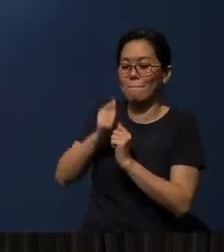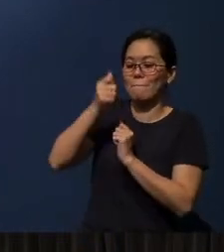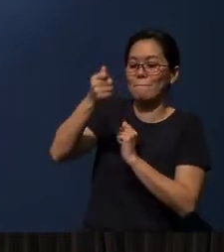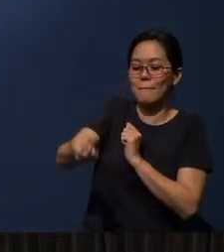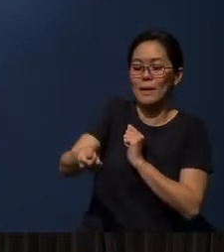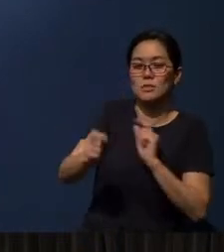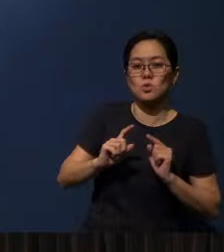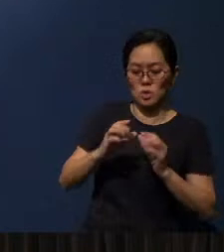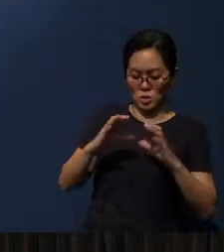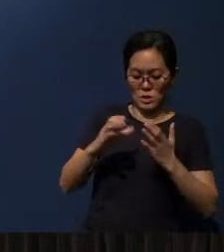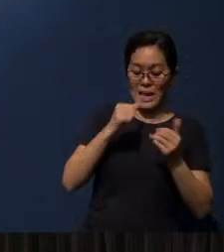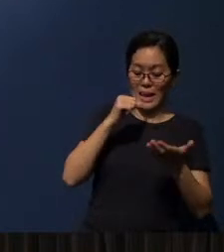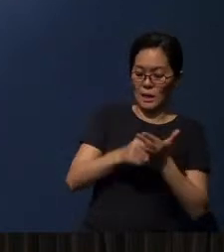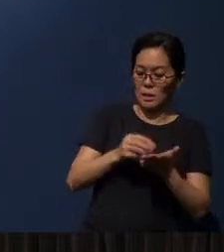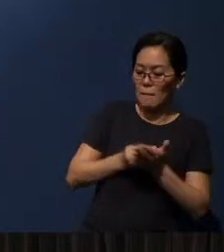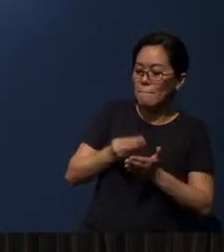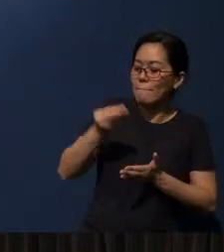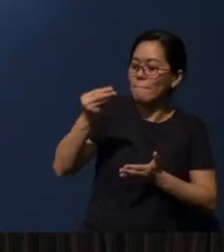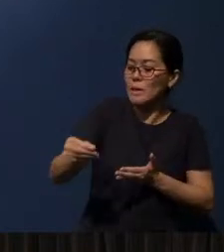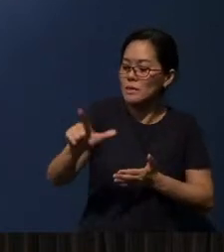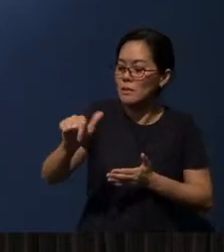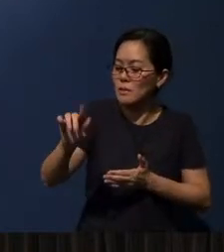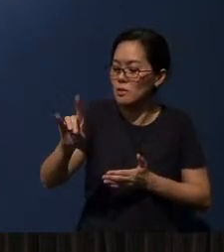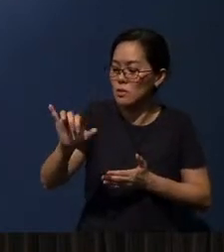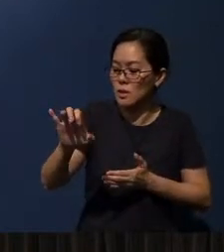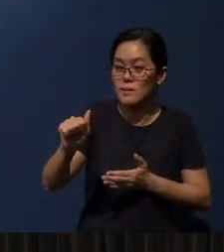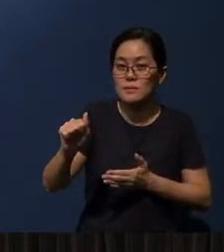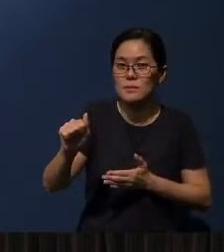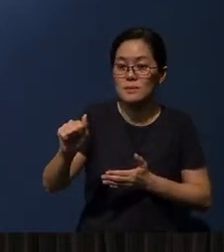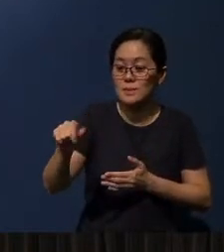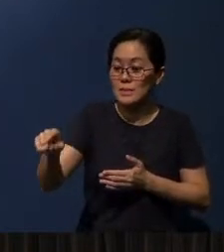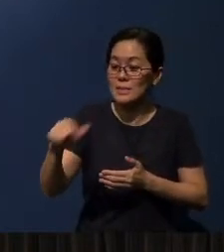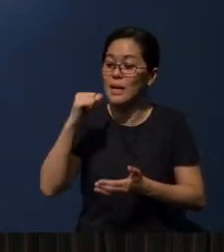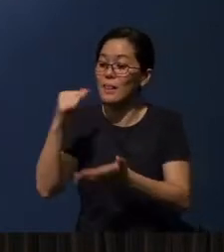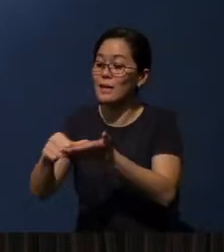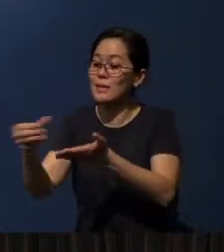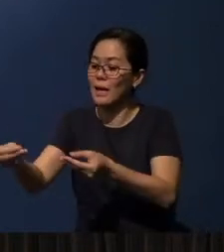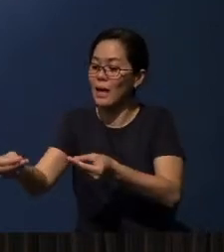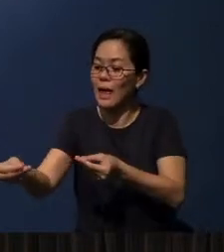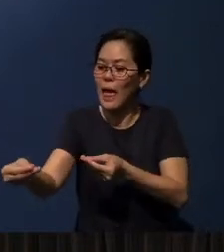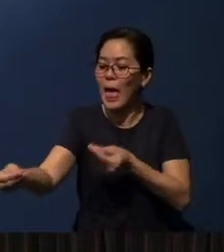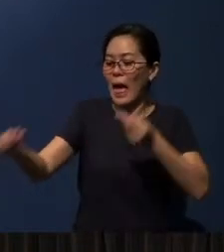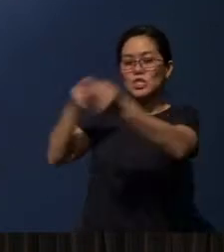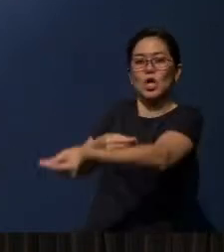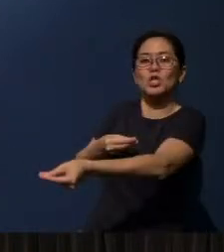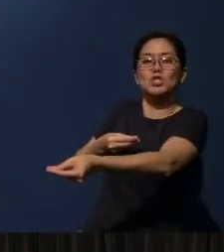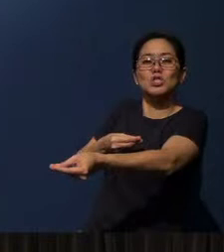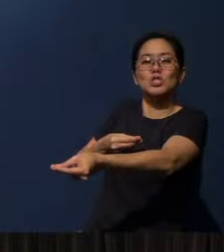And they (were) supposed to exchange the letter that Paul wrote to Laodicea, and read it in Colossae.